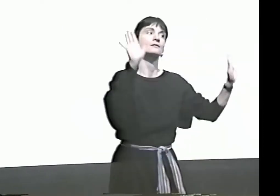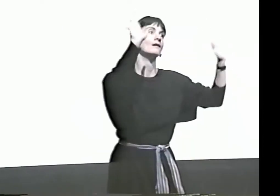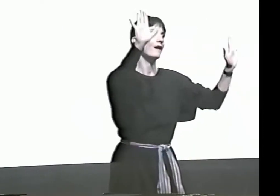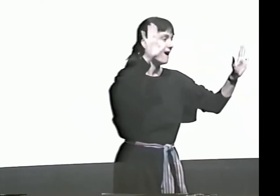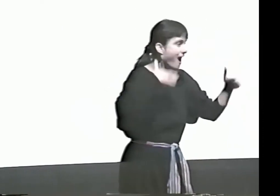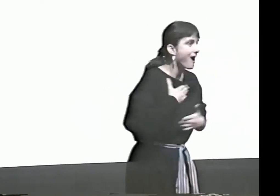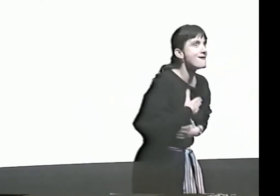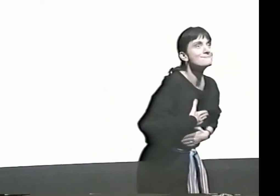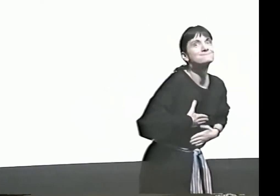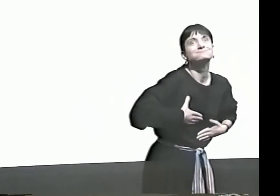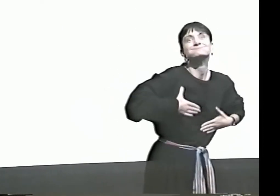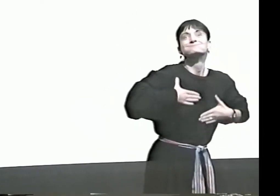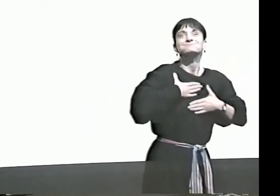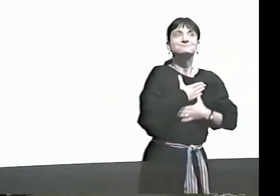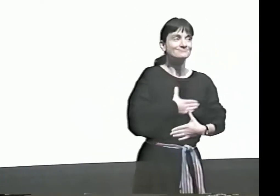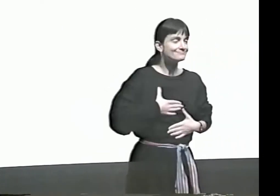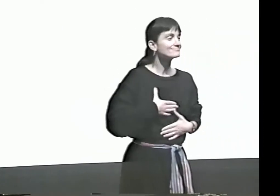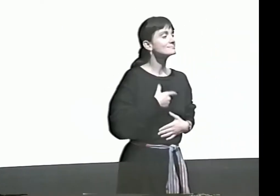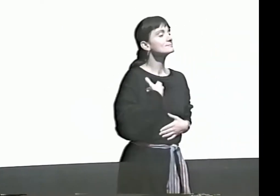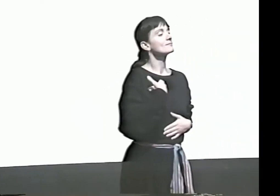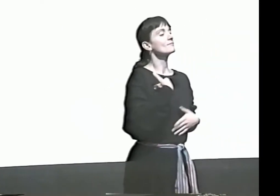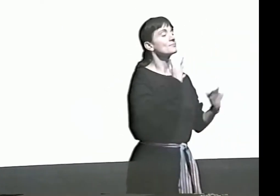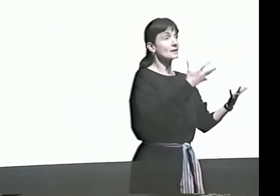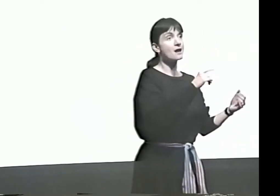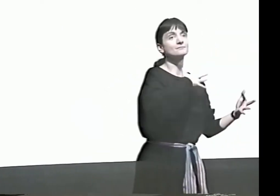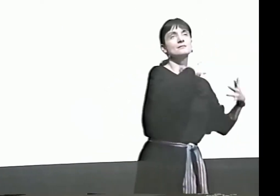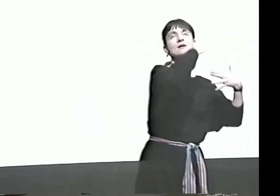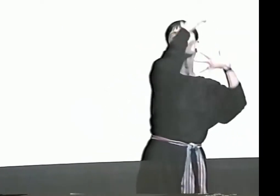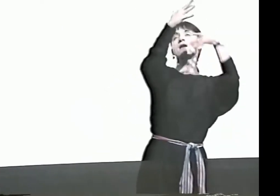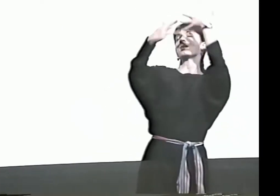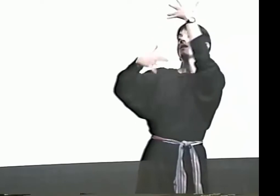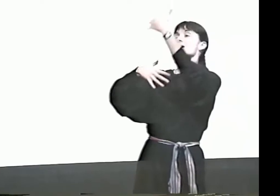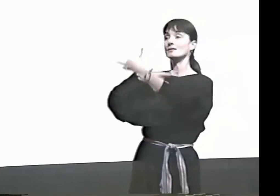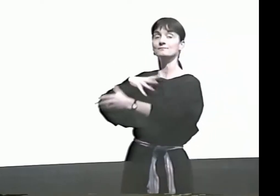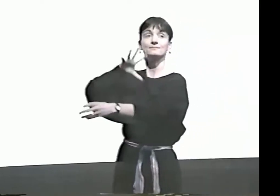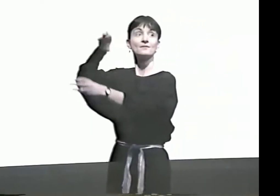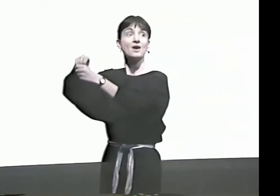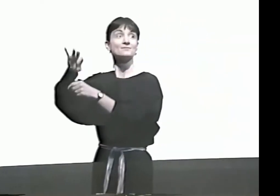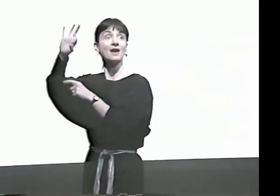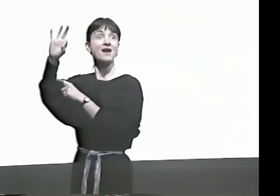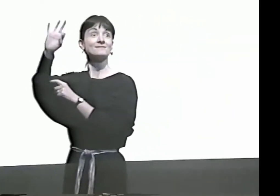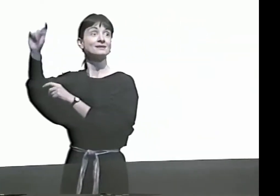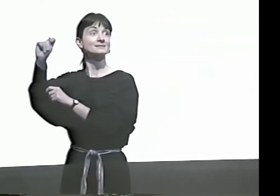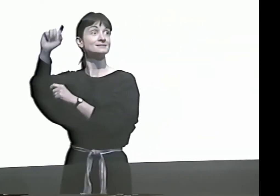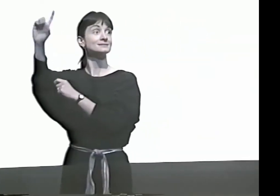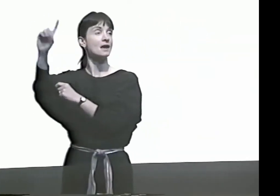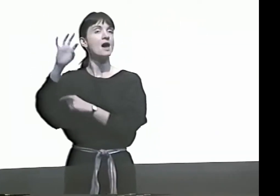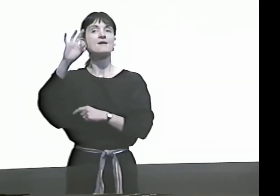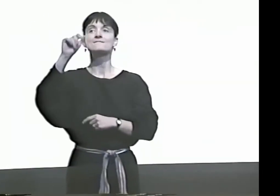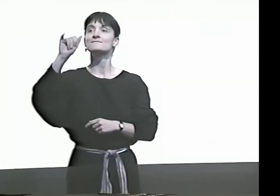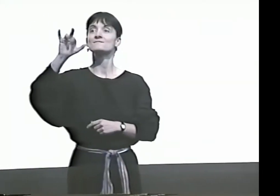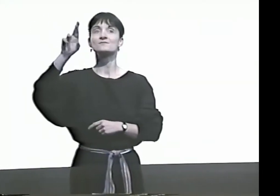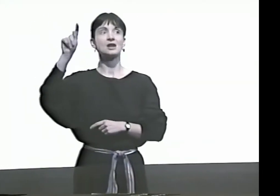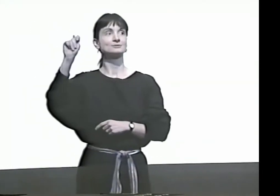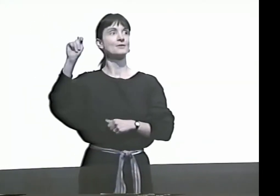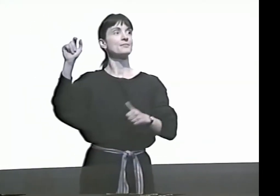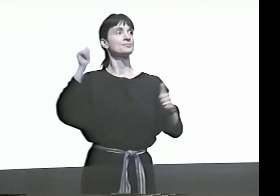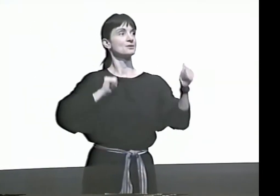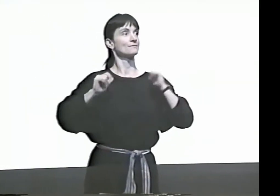ANYWAY, I ENJOYED THE WORK SO MUCH. AS TIME WENT ON, I GOT INVOLVED WITH FTD,